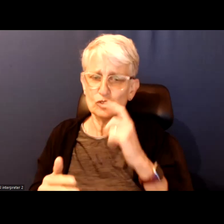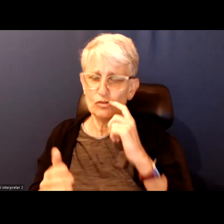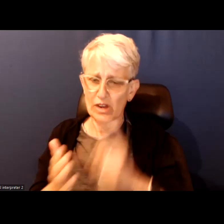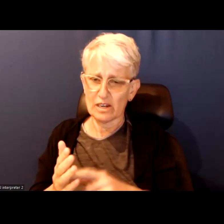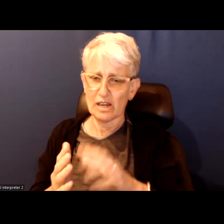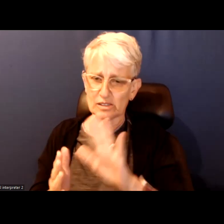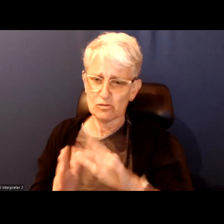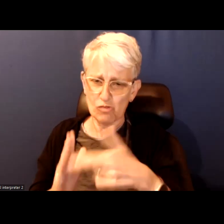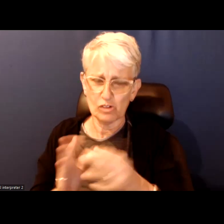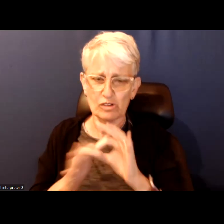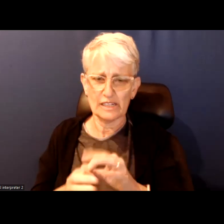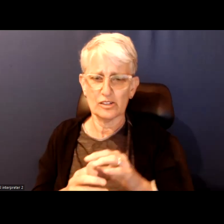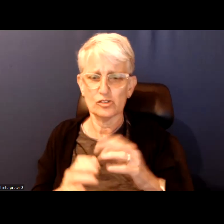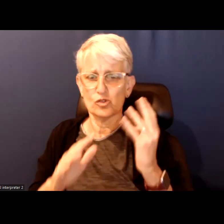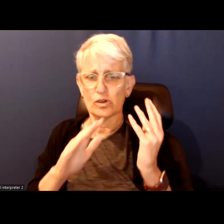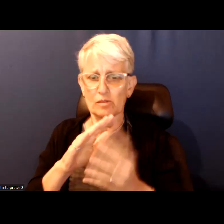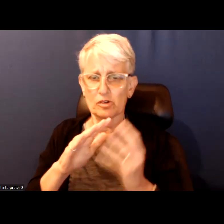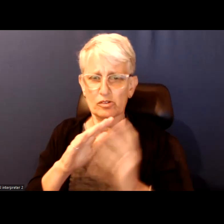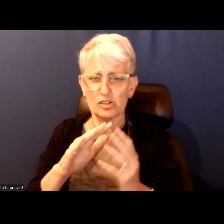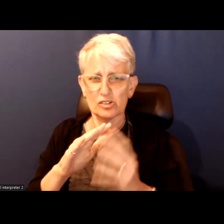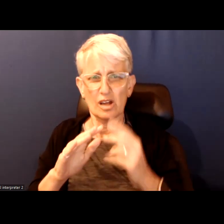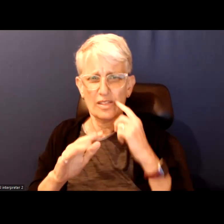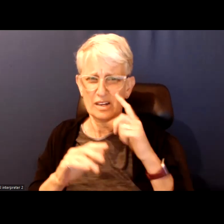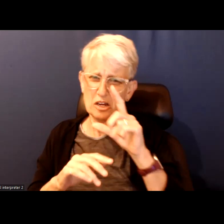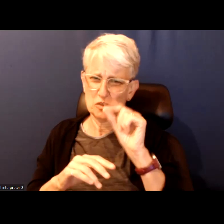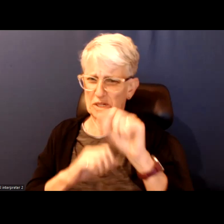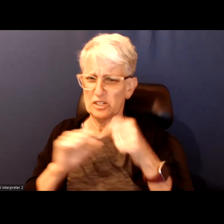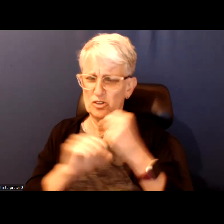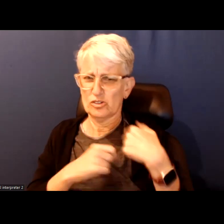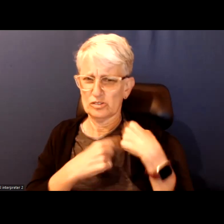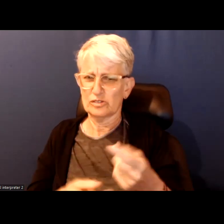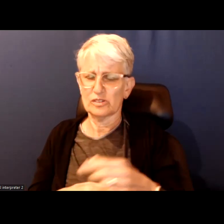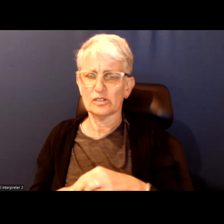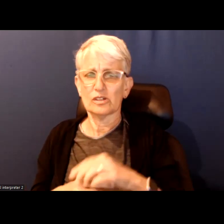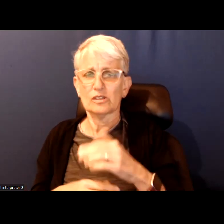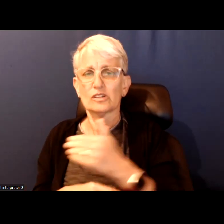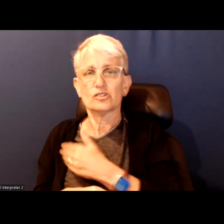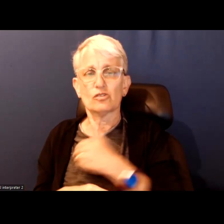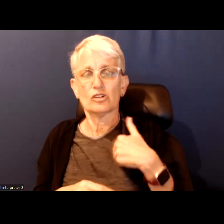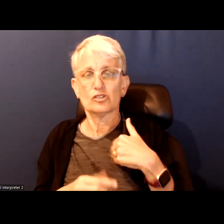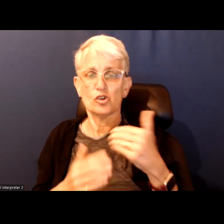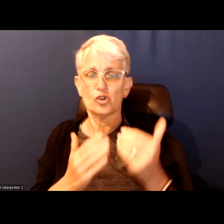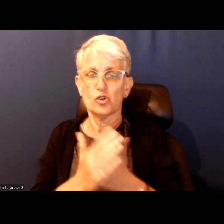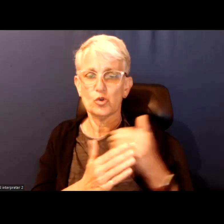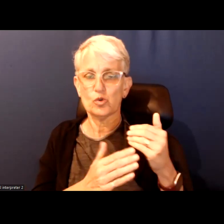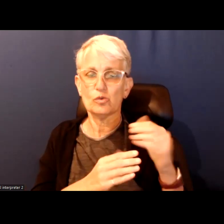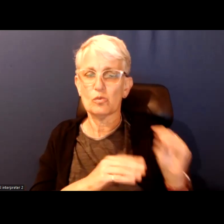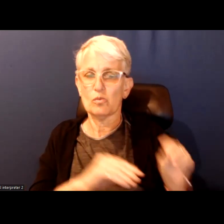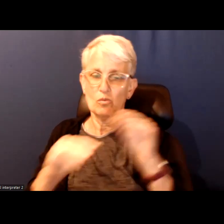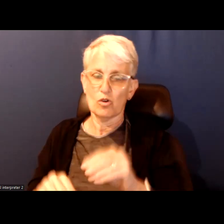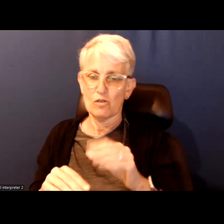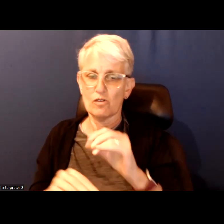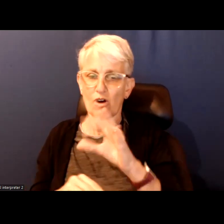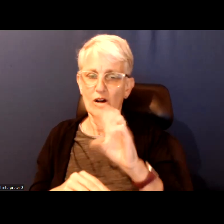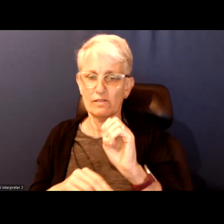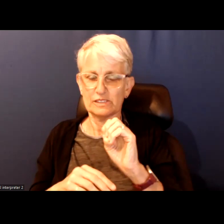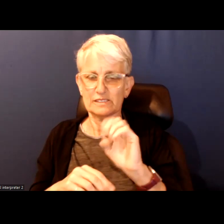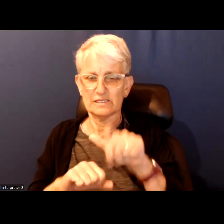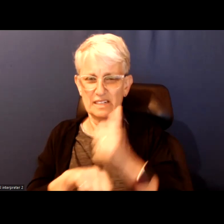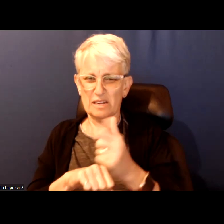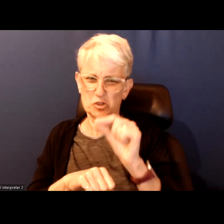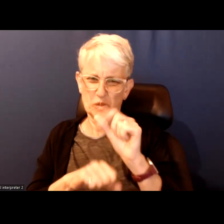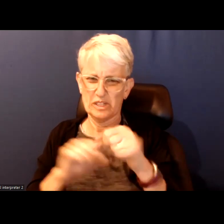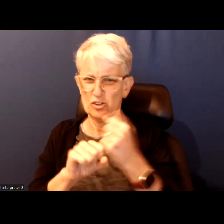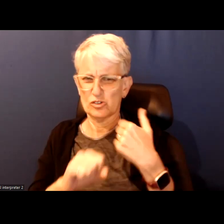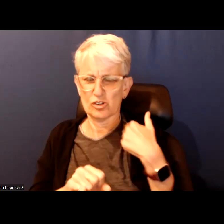Almost about two decades now the Toronto newcomer office was set up to engage on the issue of